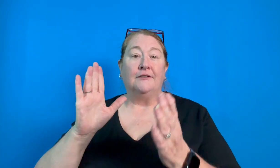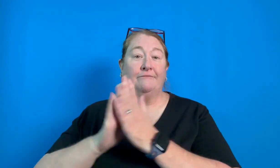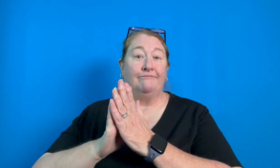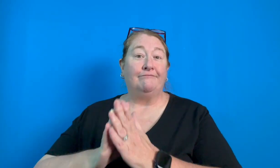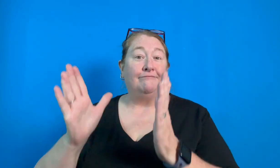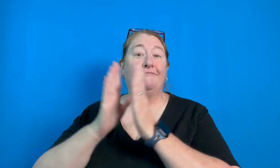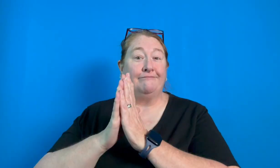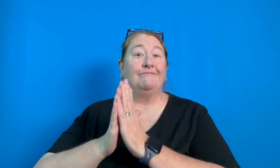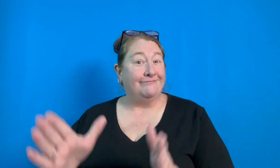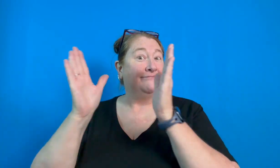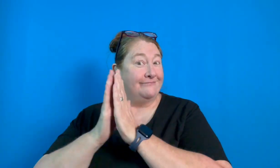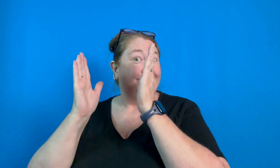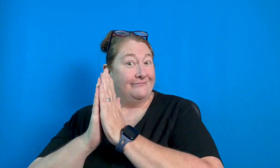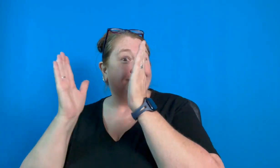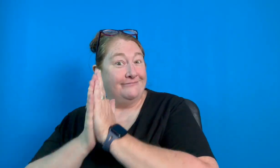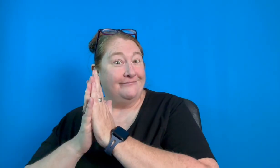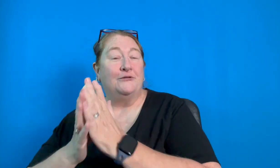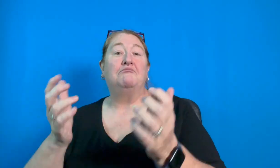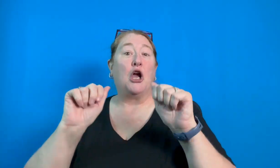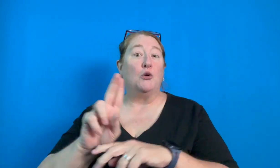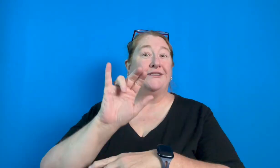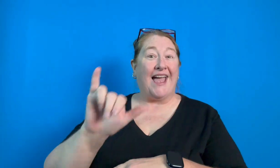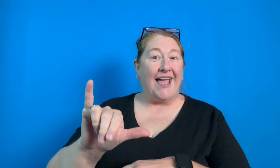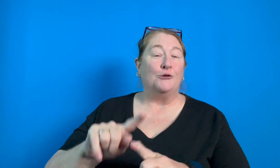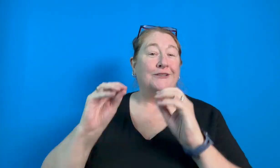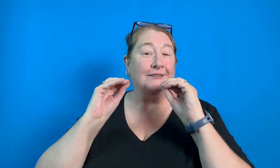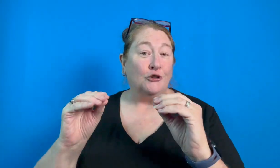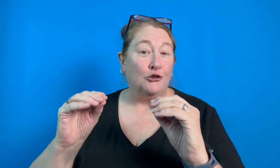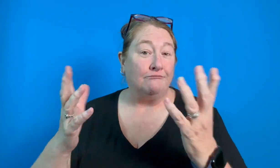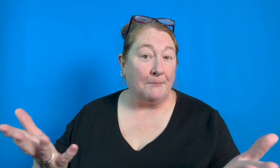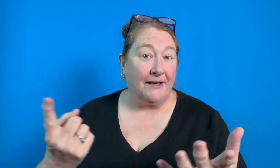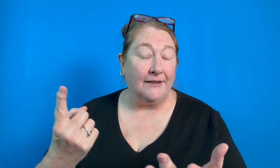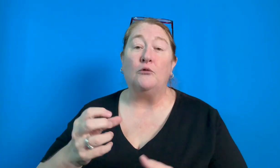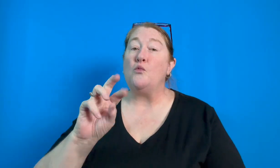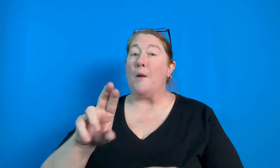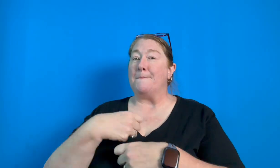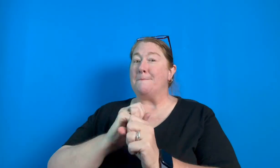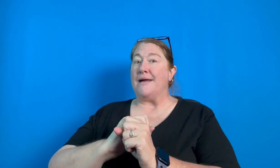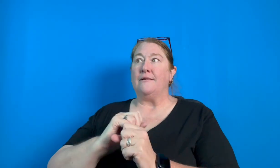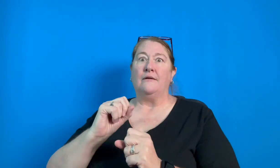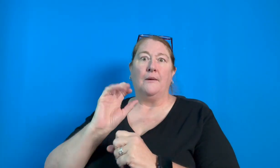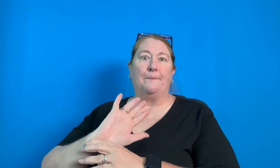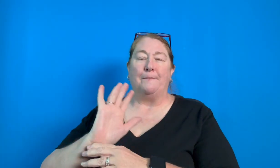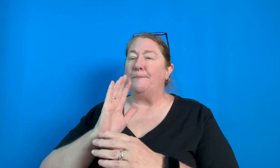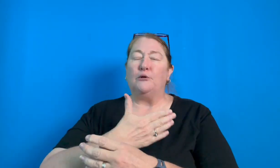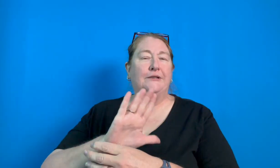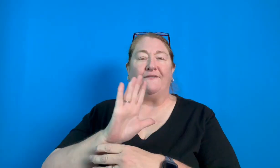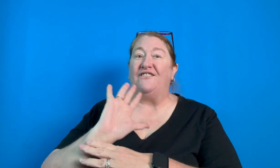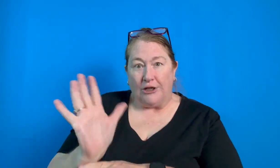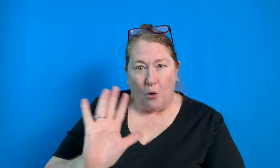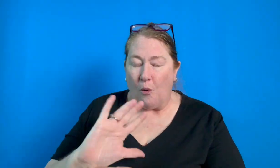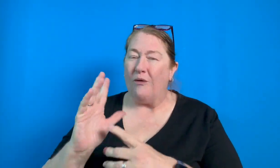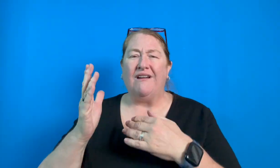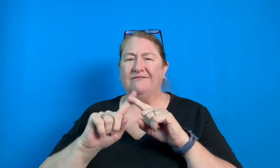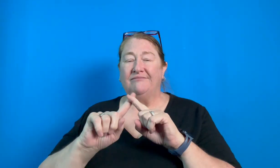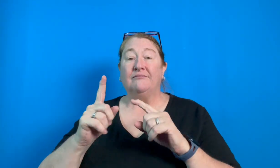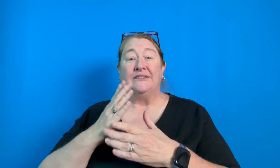the 1, 2, 1, 2, 3 beats, or making a music video, something like that can be used to teach a concept.